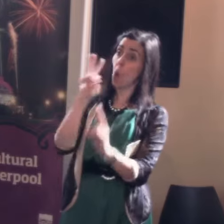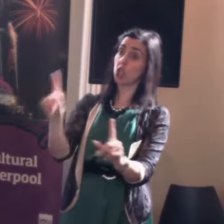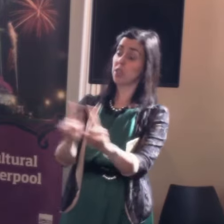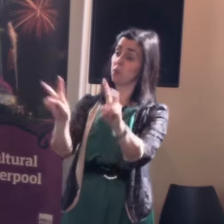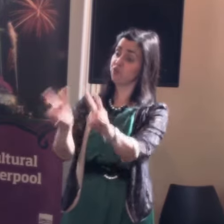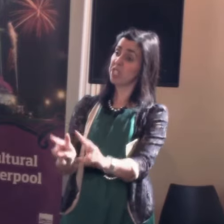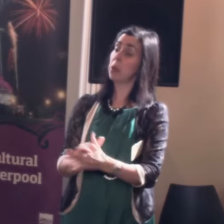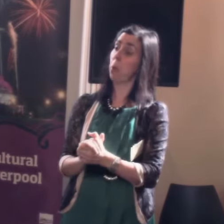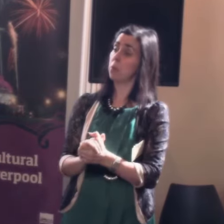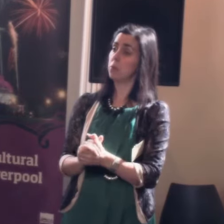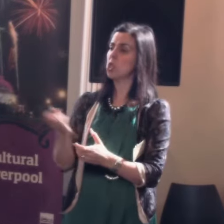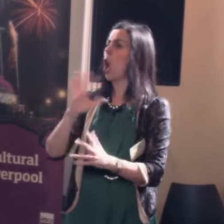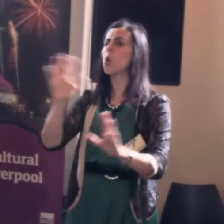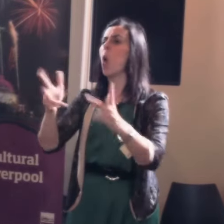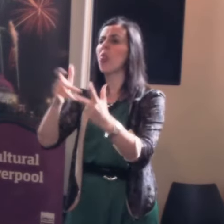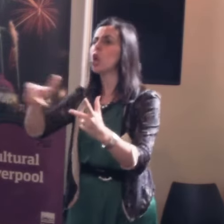we were told would disturb the other customers